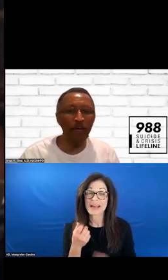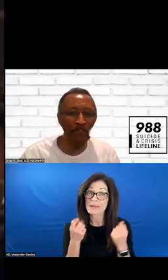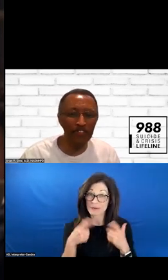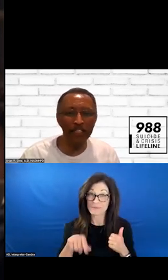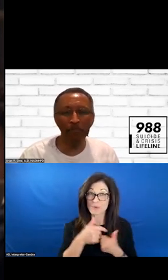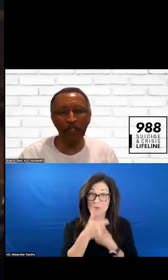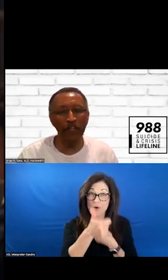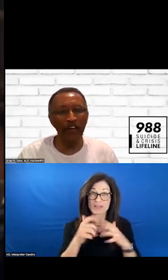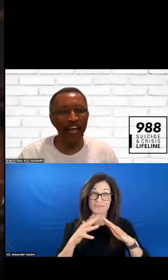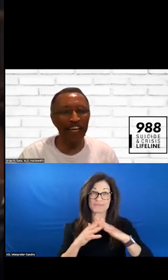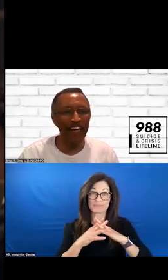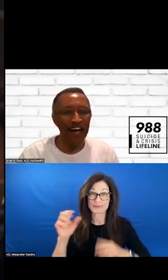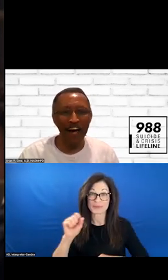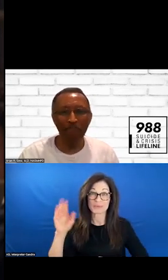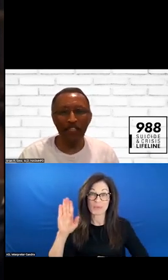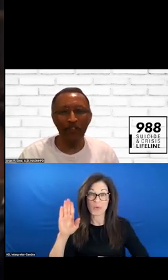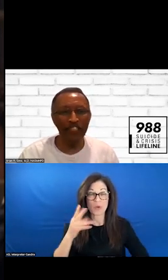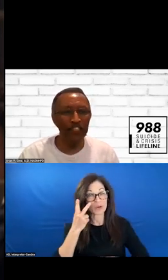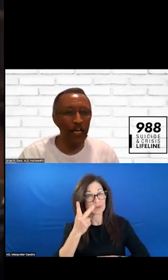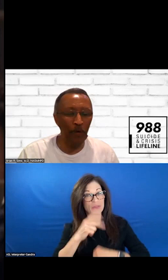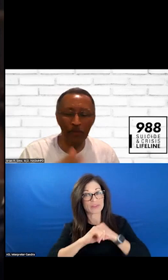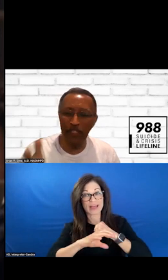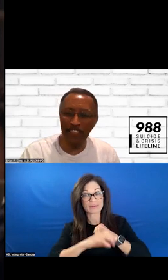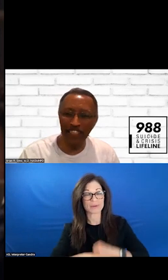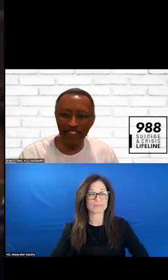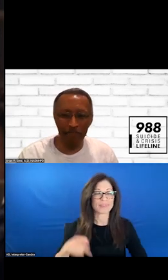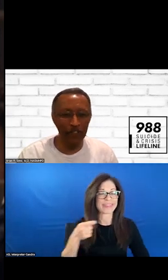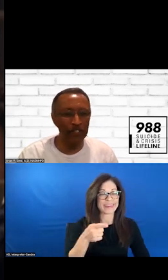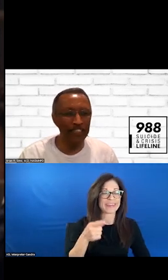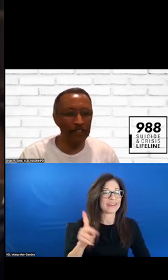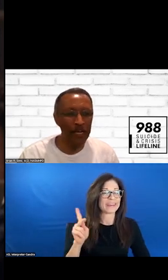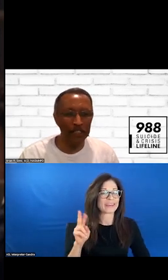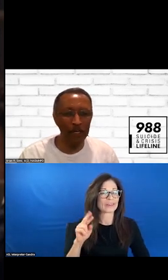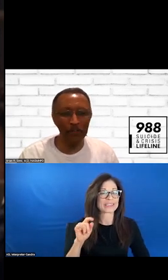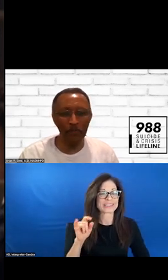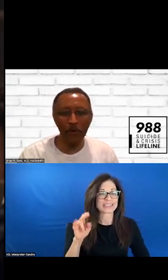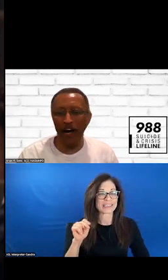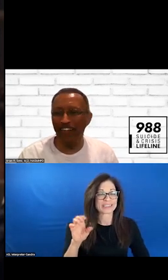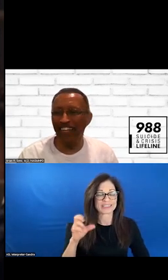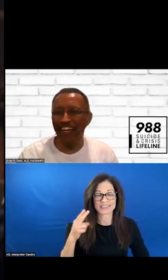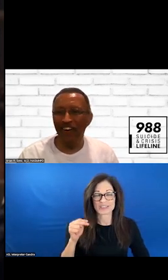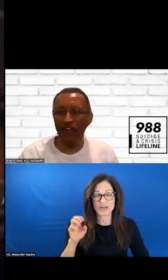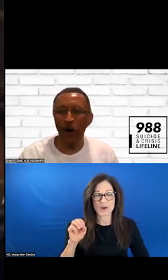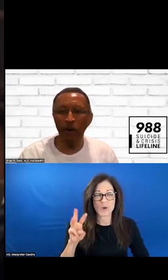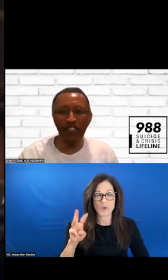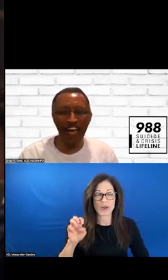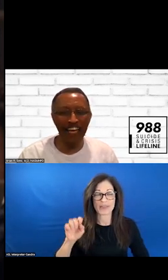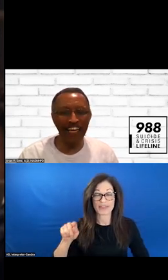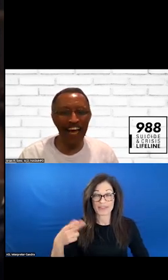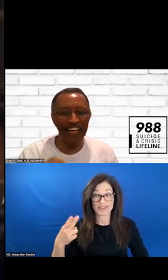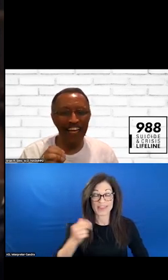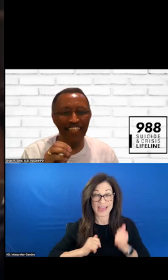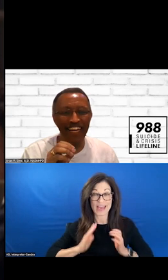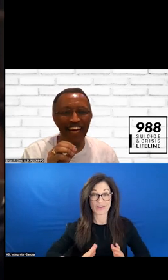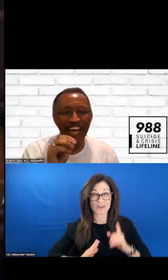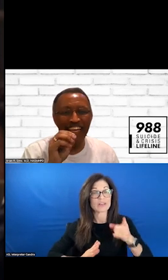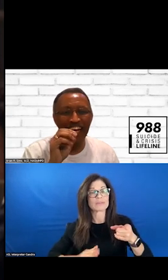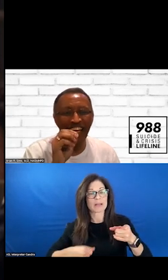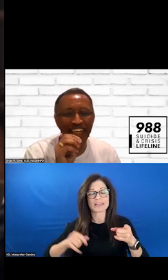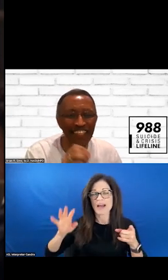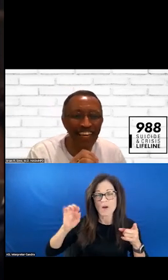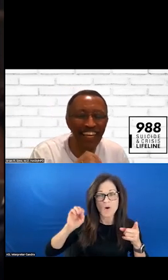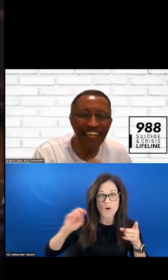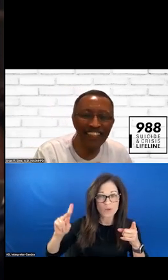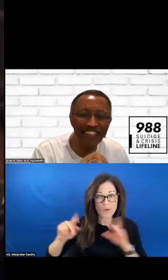SAW THE AD. KRISTEN CHENOWETH WAS IN THE COMMERCIAL AND IT IS